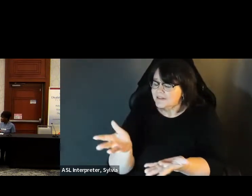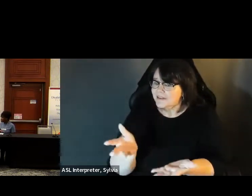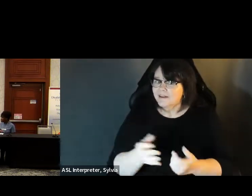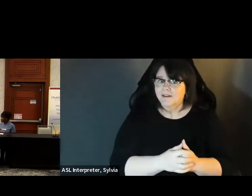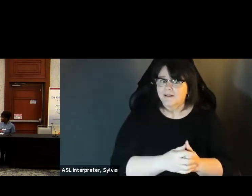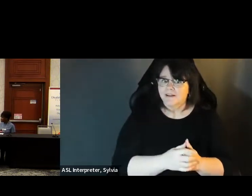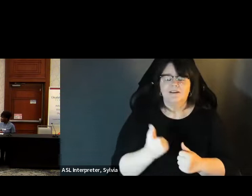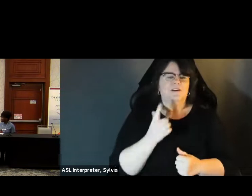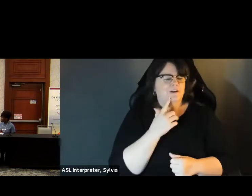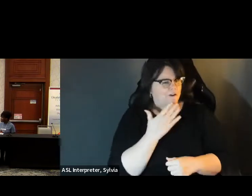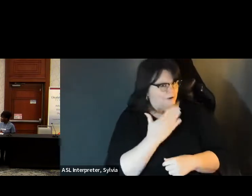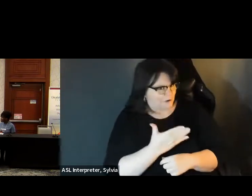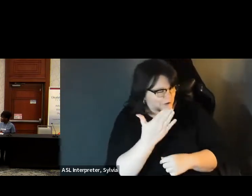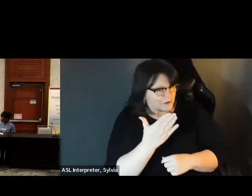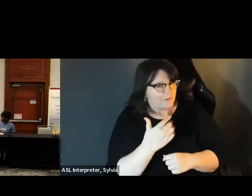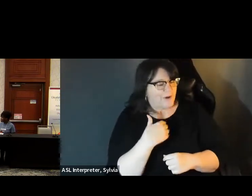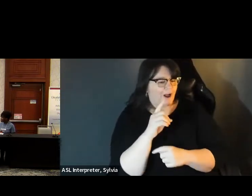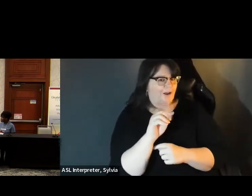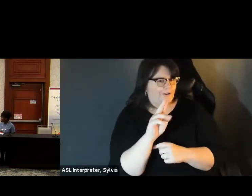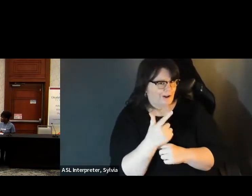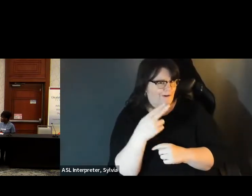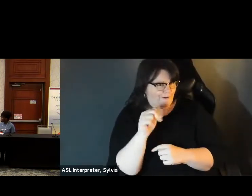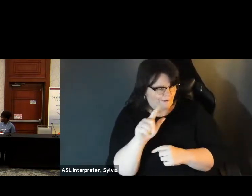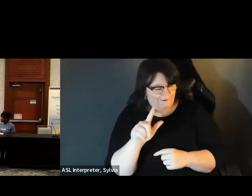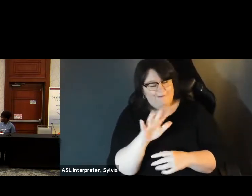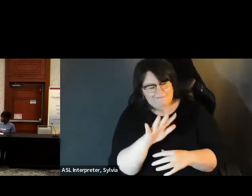Good morning. This is dial call. I finally got my my microphone so speaking. sharing. Does anyone else have any experience or knowledge